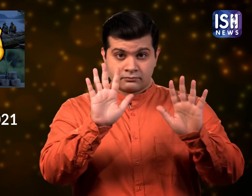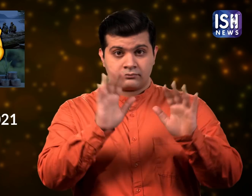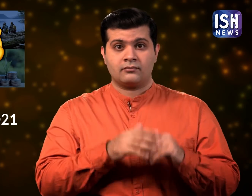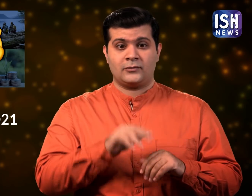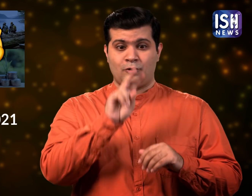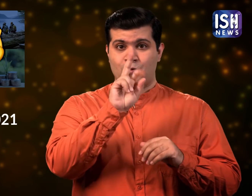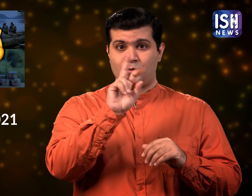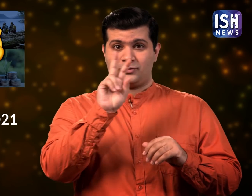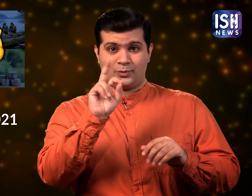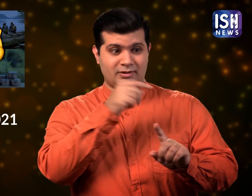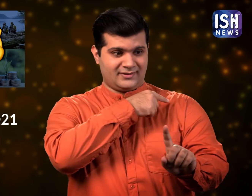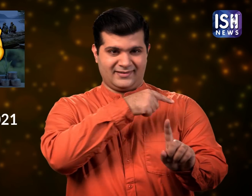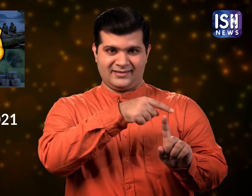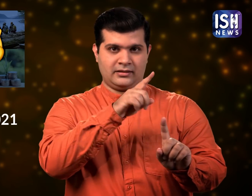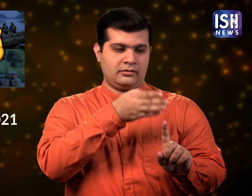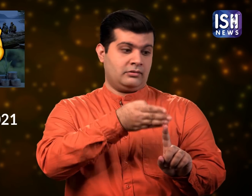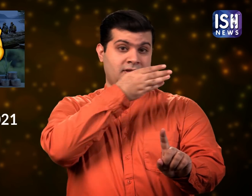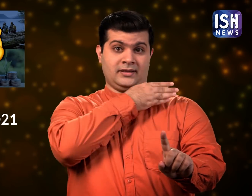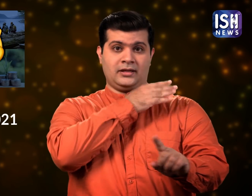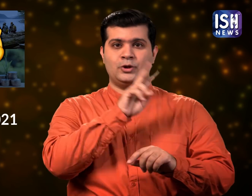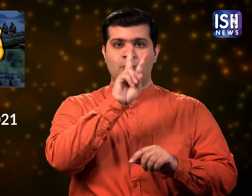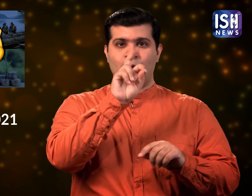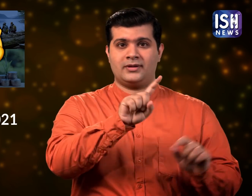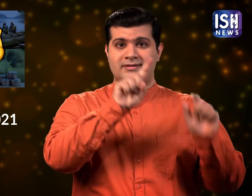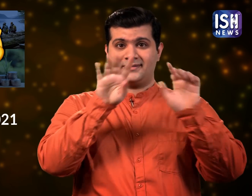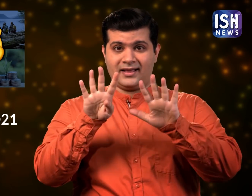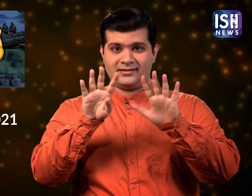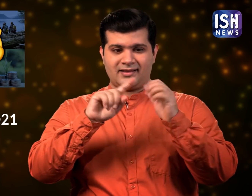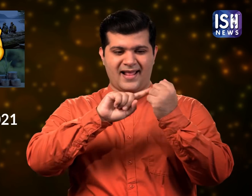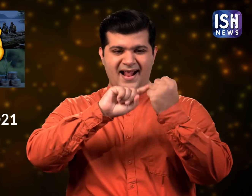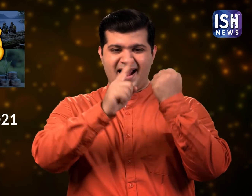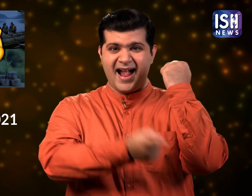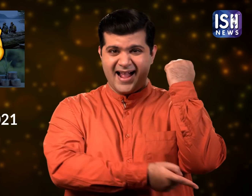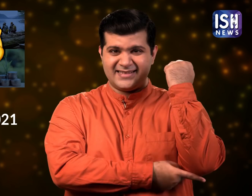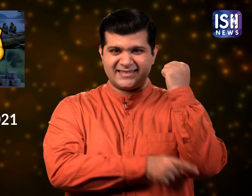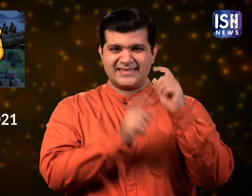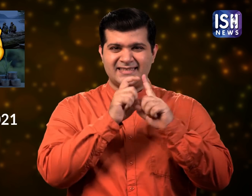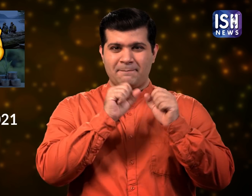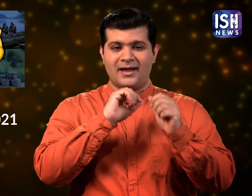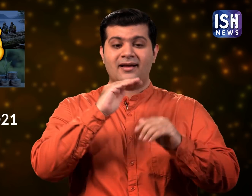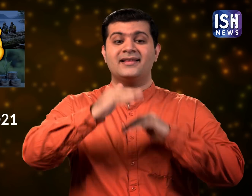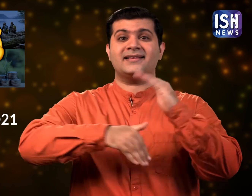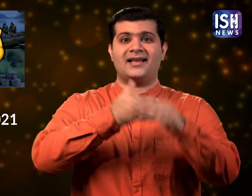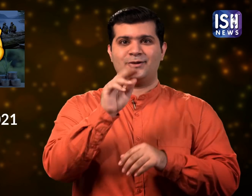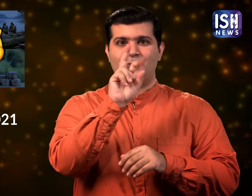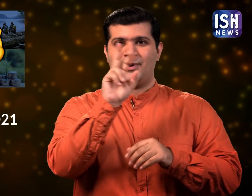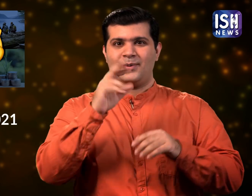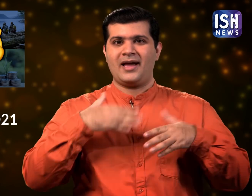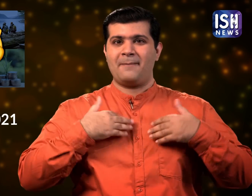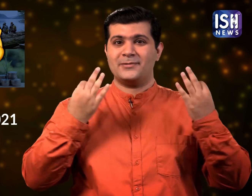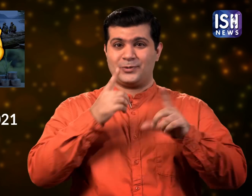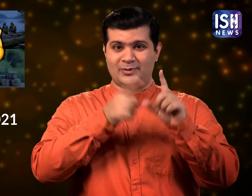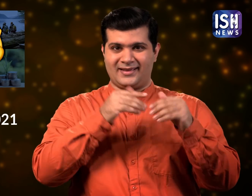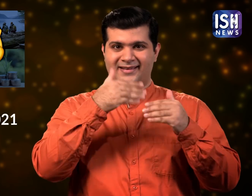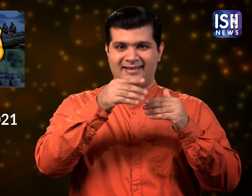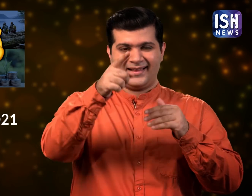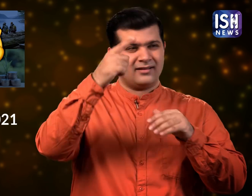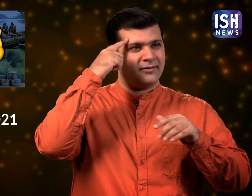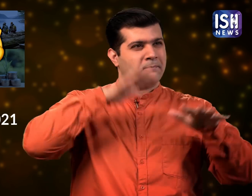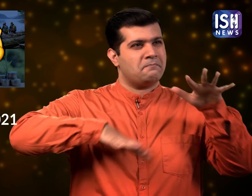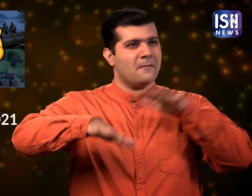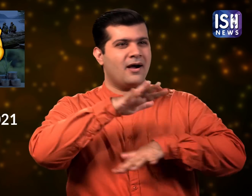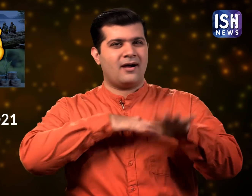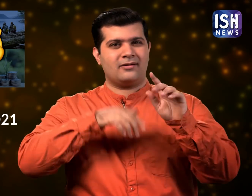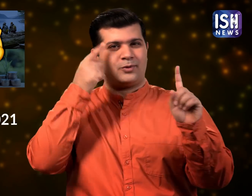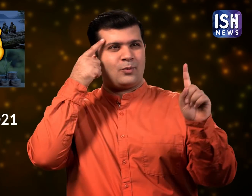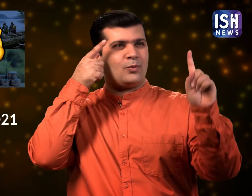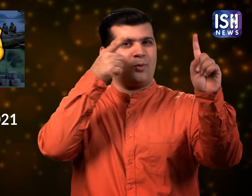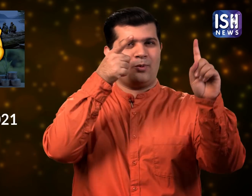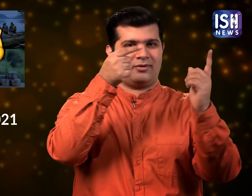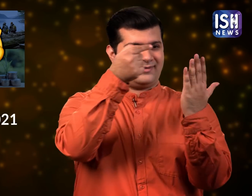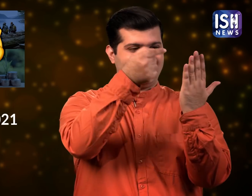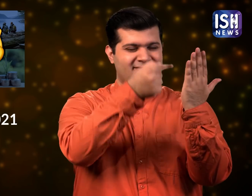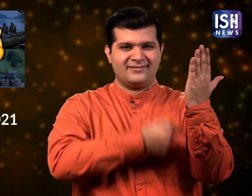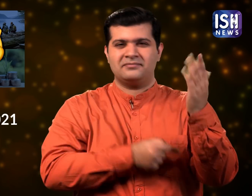Towards the end of 2019, we all would have thought of resolutions for the year 2020.